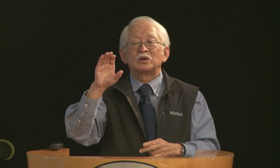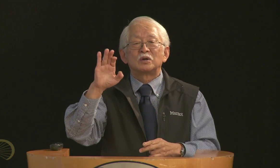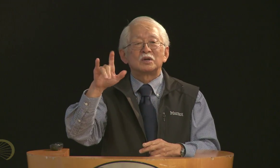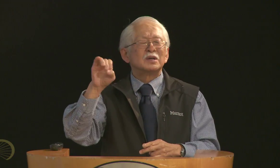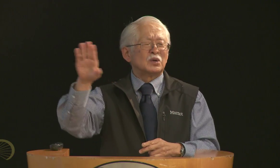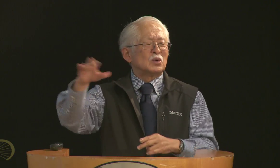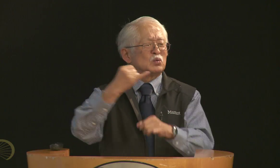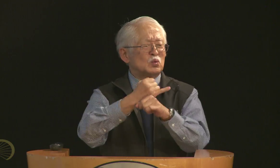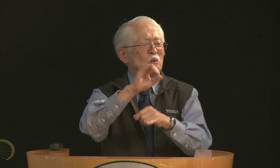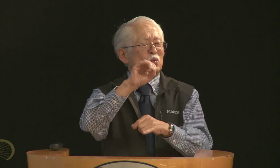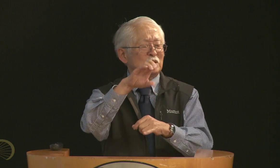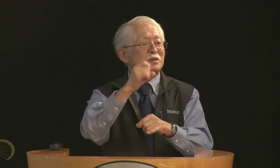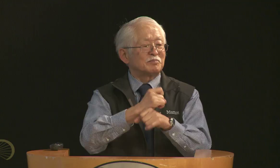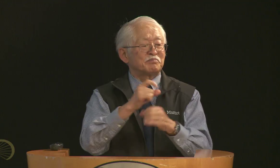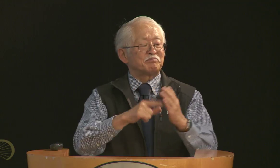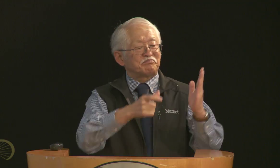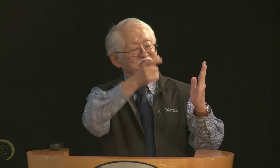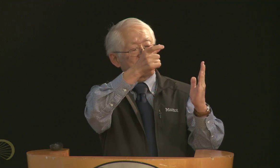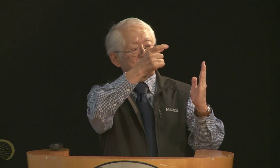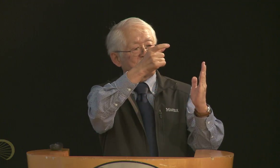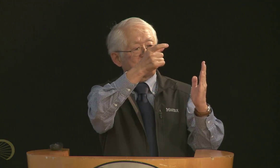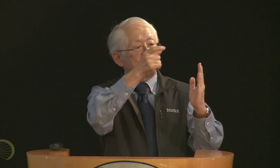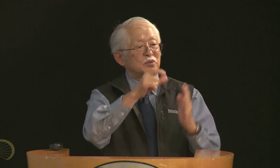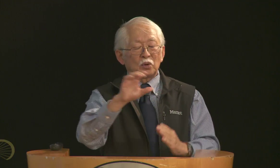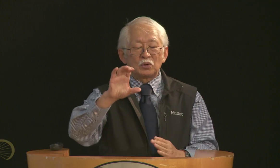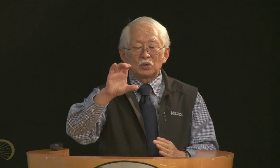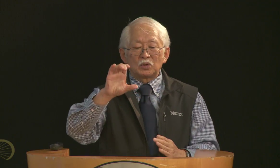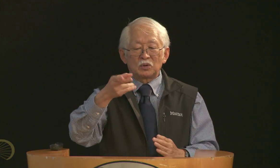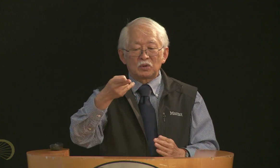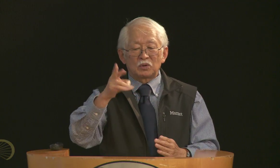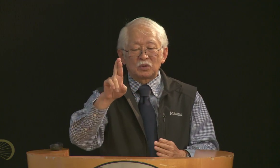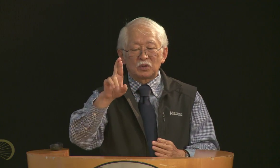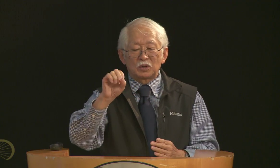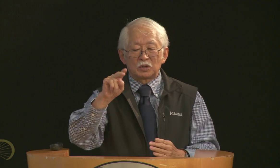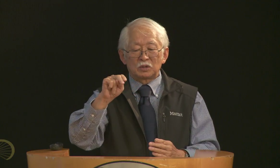and it was called the Ohio